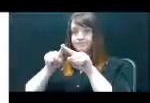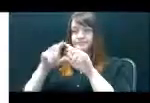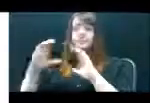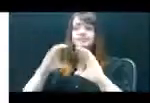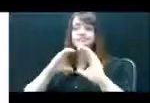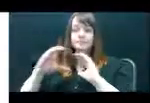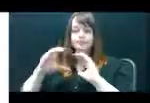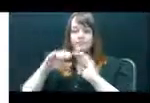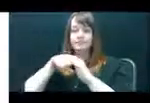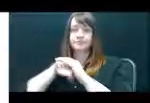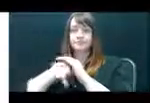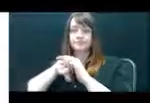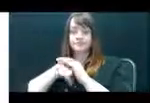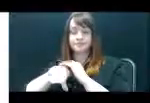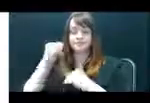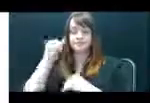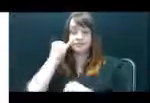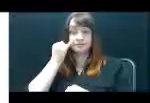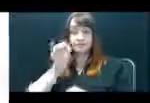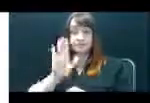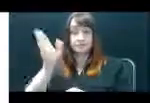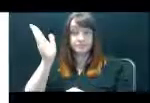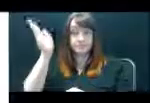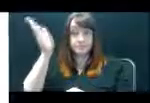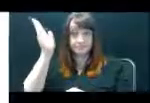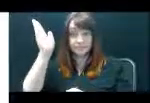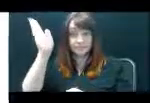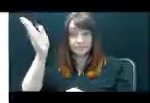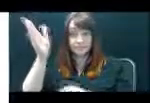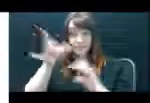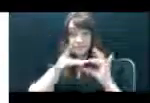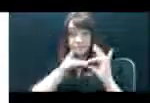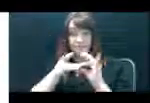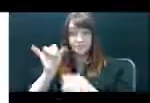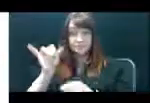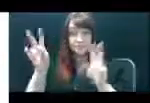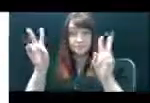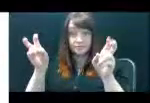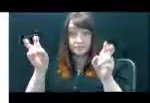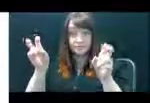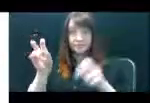cover a topic in this area, press the space bar.